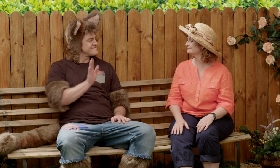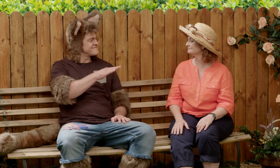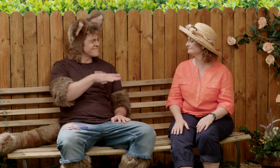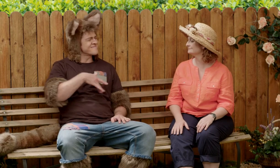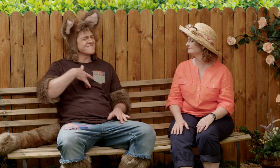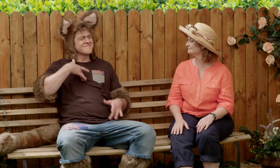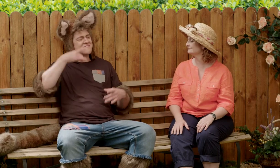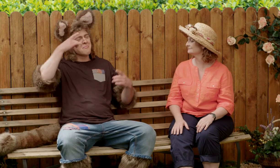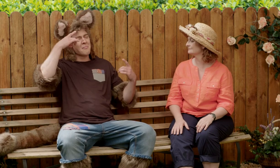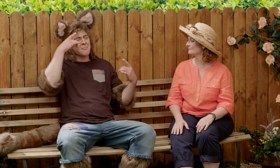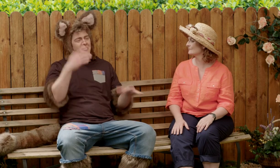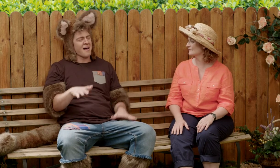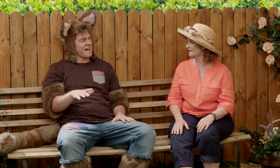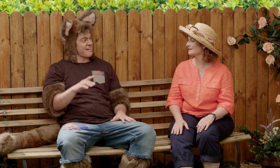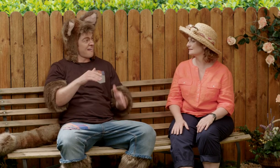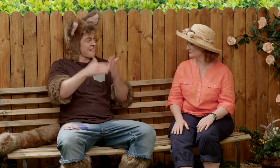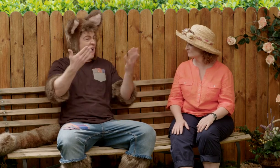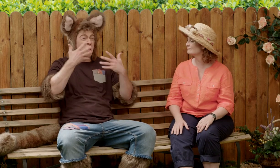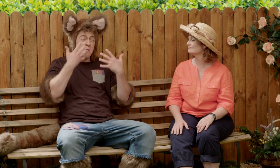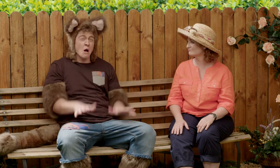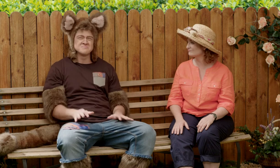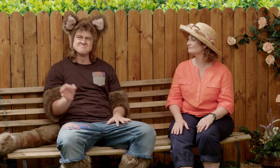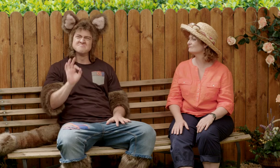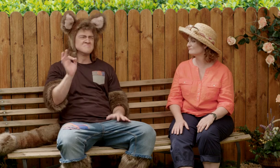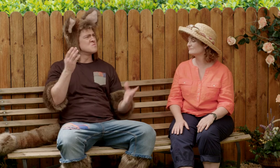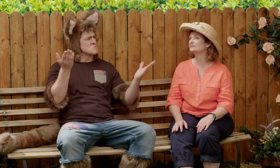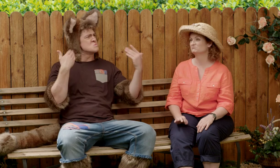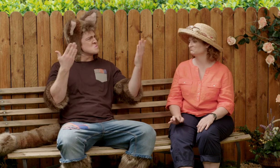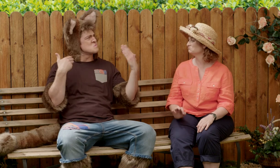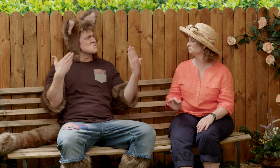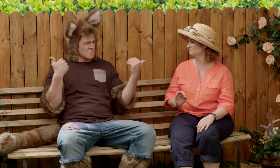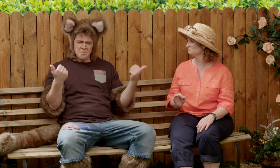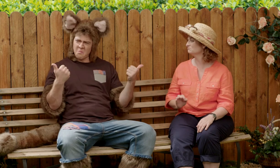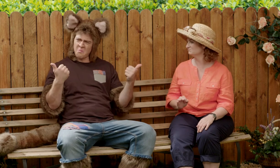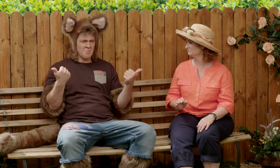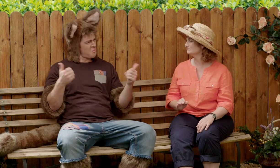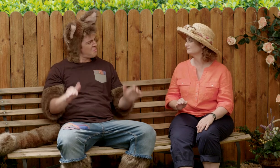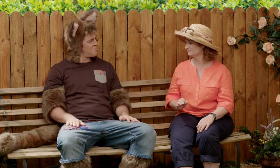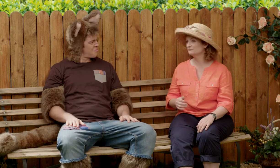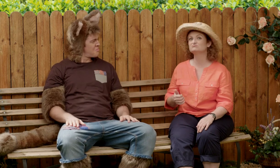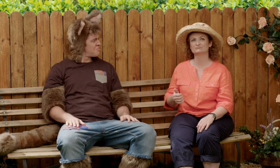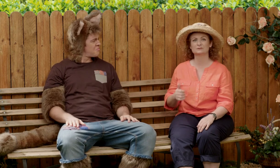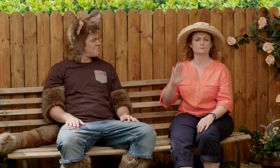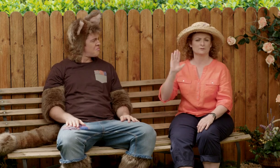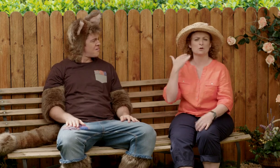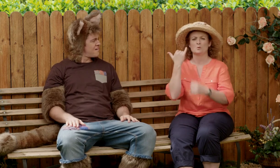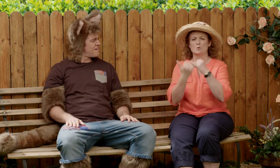Oh! Much better now. It's not as hot anymore. Yes, that's right.